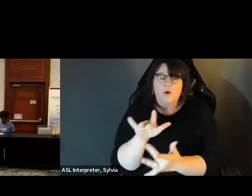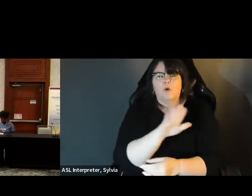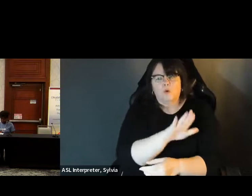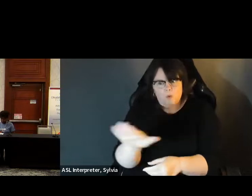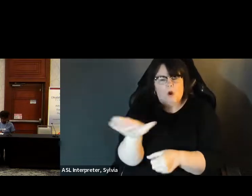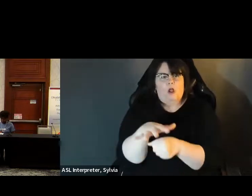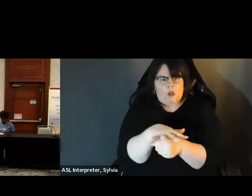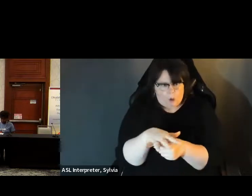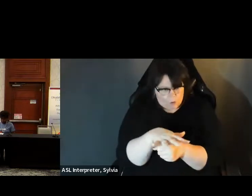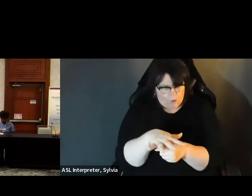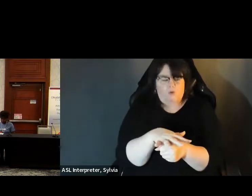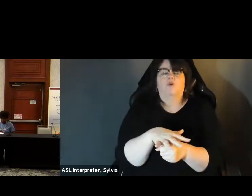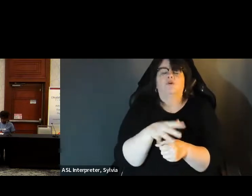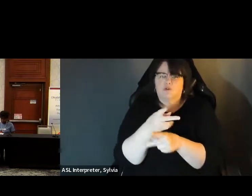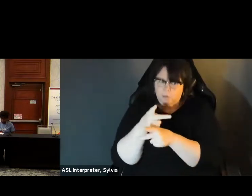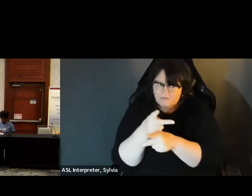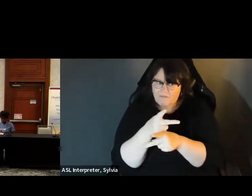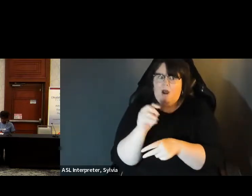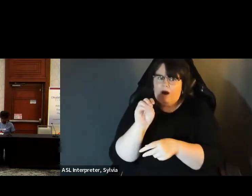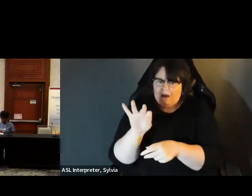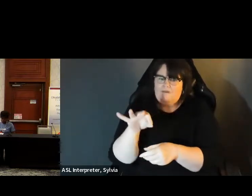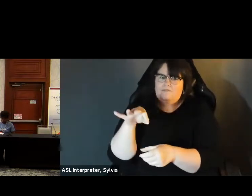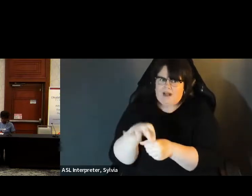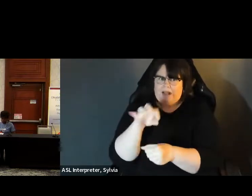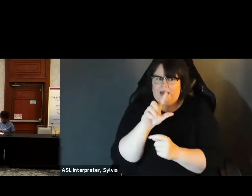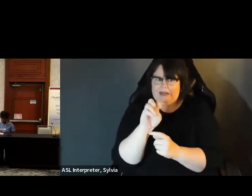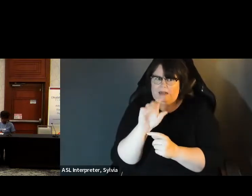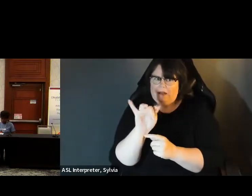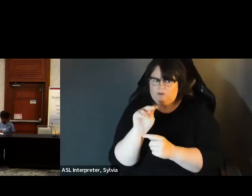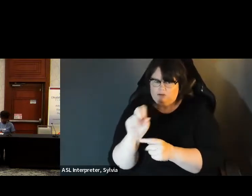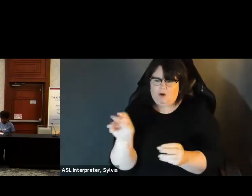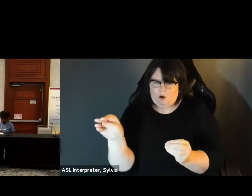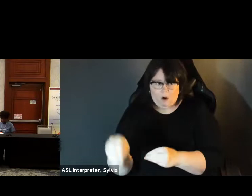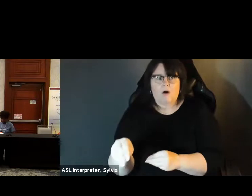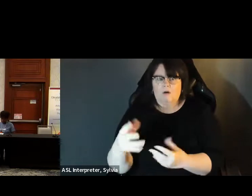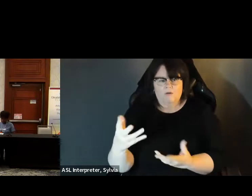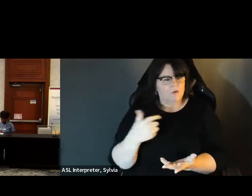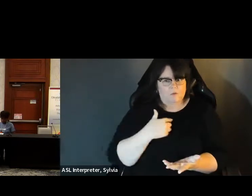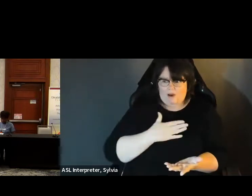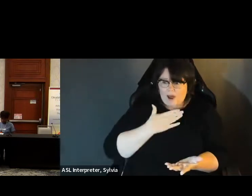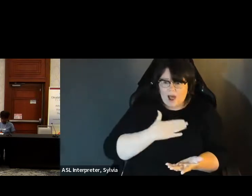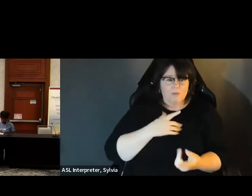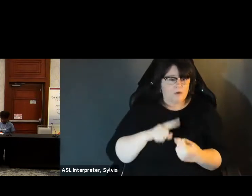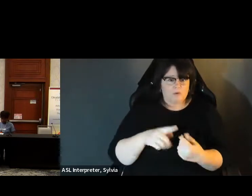We absolutely would love to receive more questions and more contact from voters that have any questions or concerns.